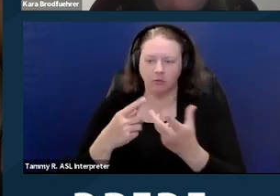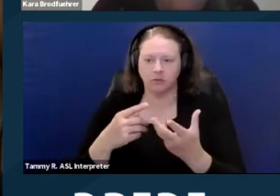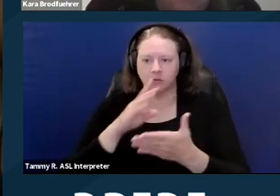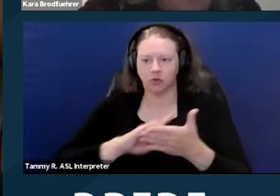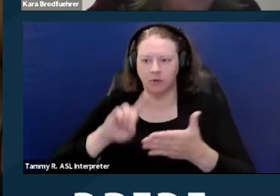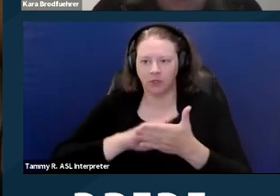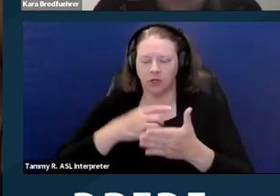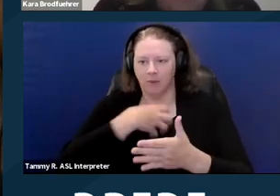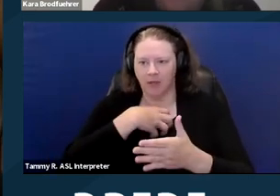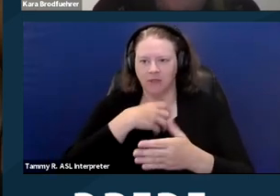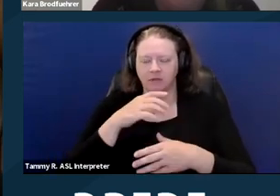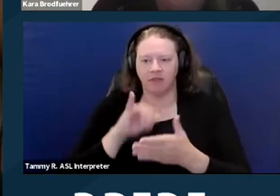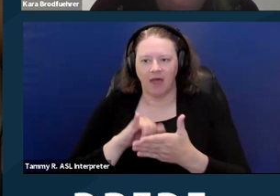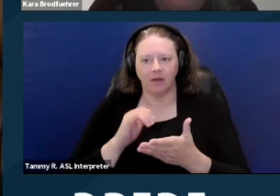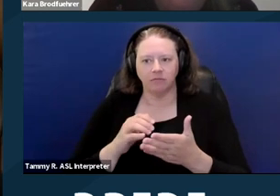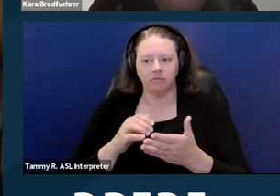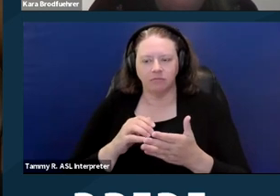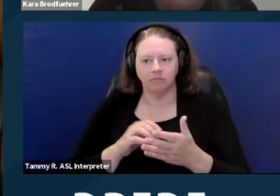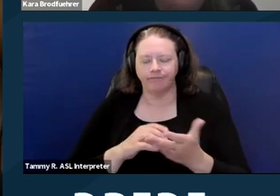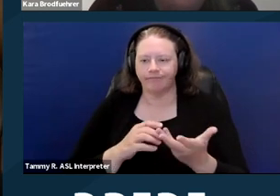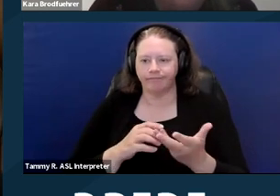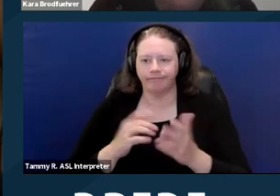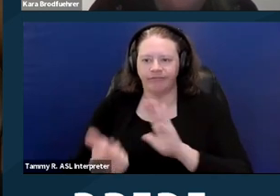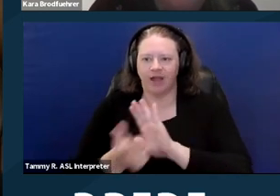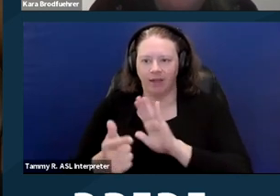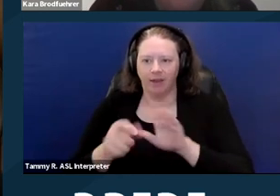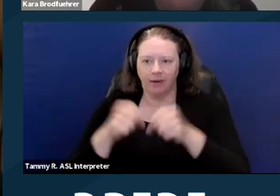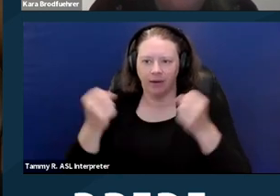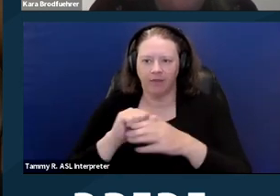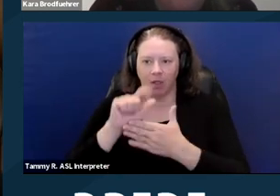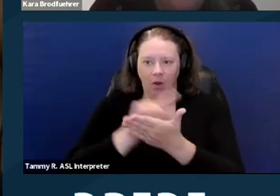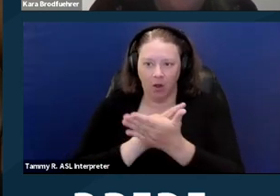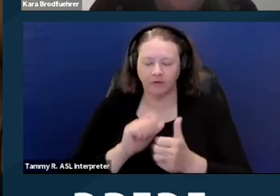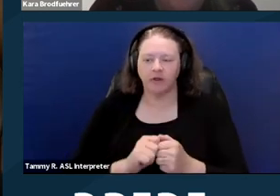So we share information with each other. The investigator sends a copy of the complaint to Rabiah